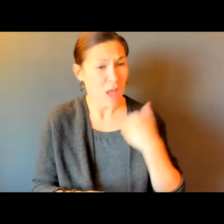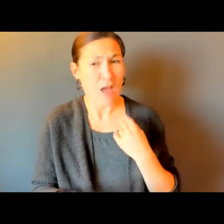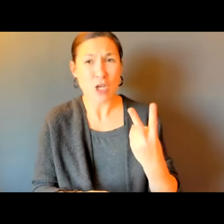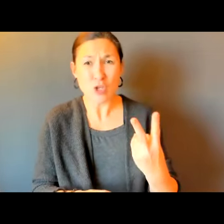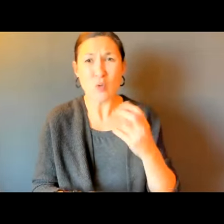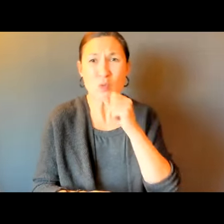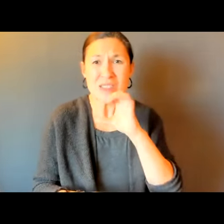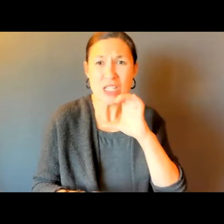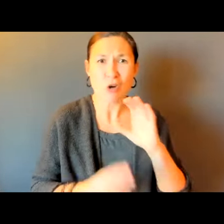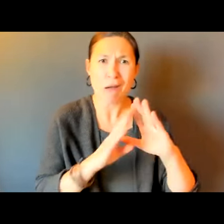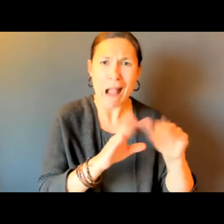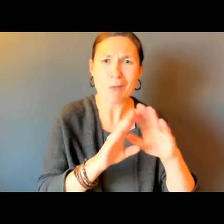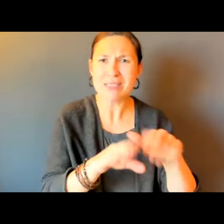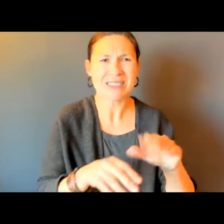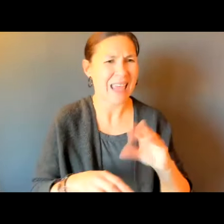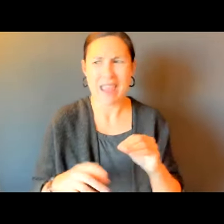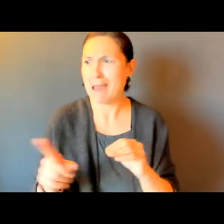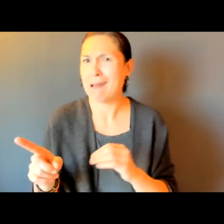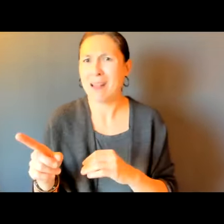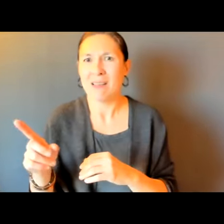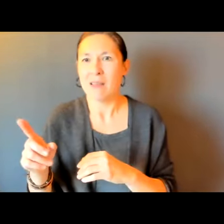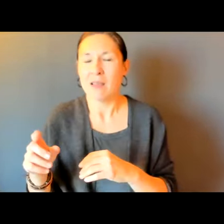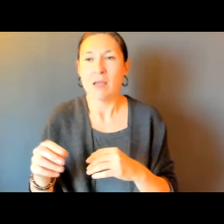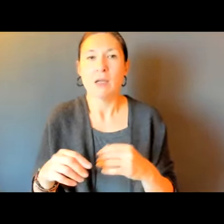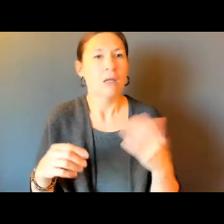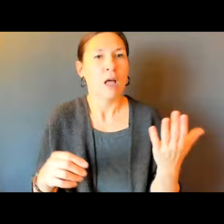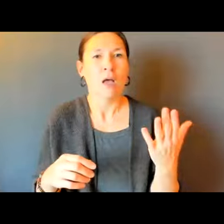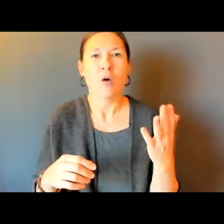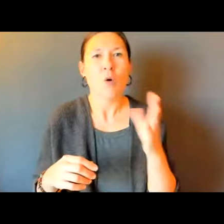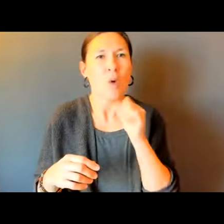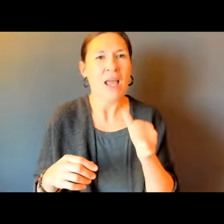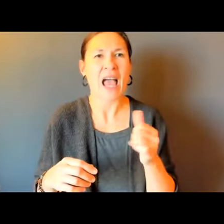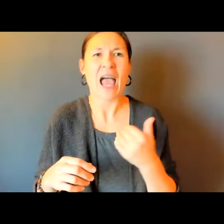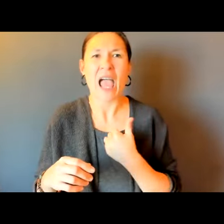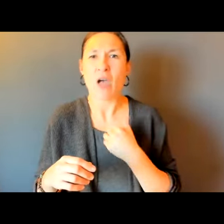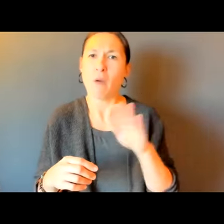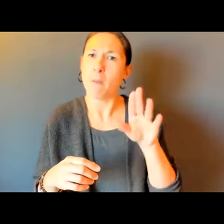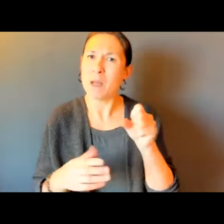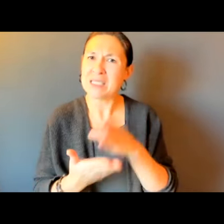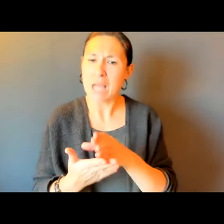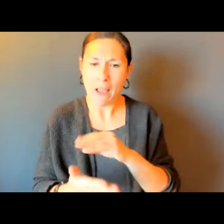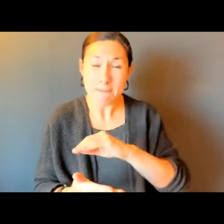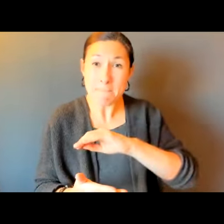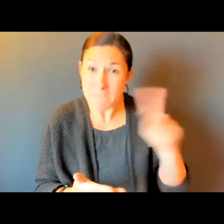THIS IS MAIN STREET. MAIN STREET, LIKE I SAID, HAS TWO HOUSES. JUST SAYING.